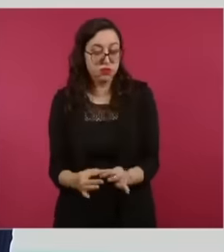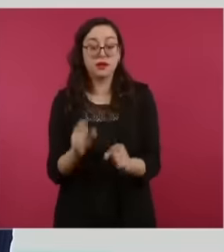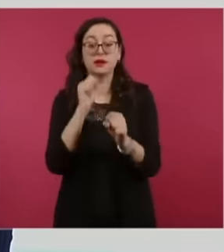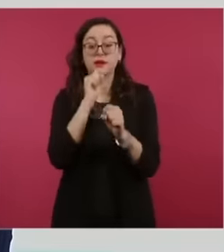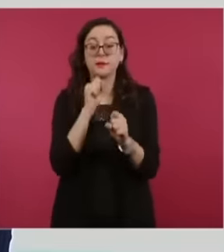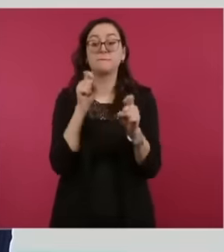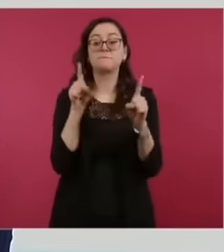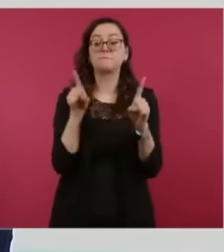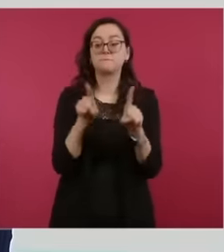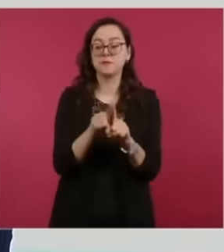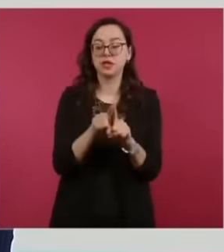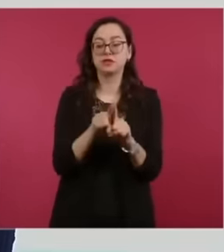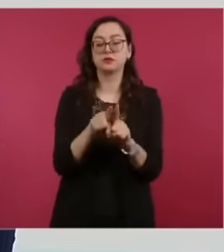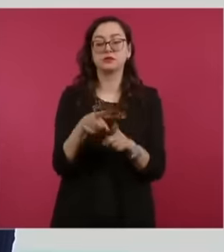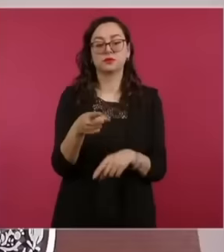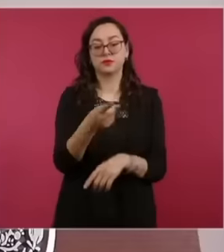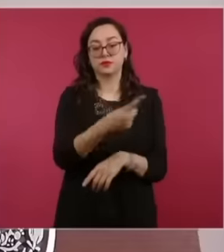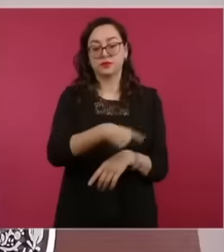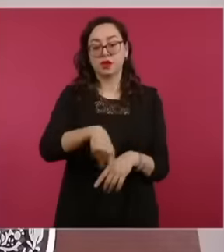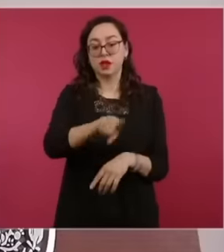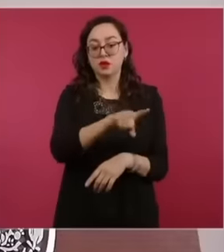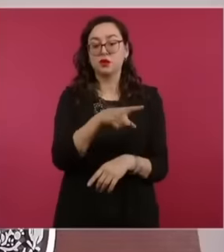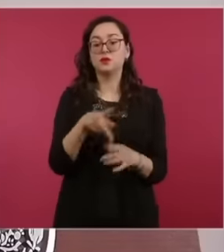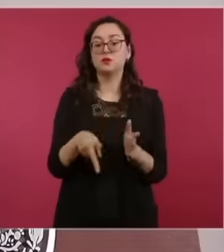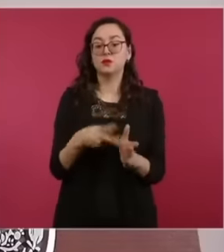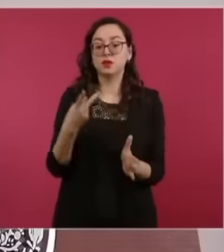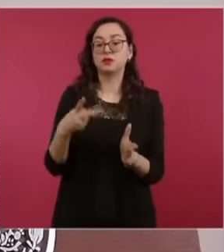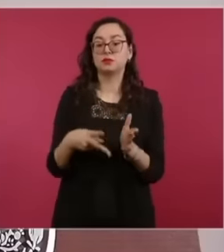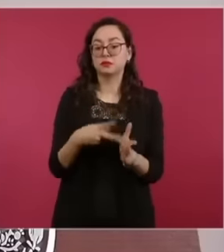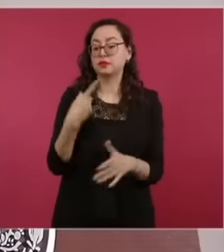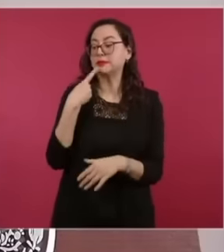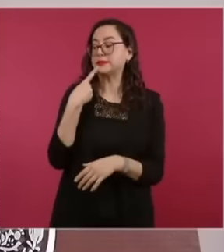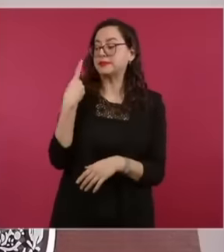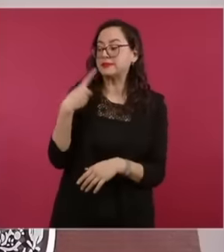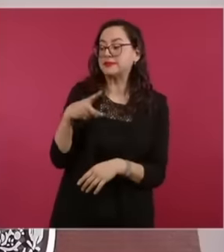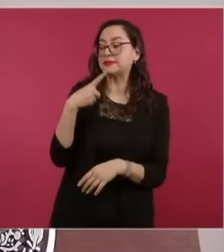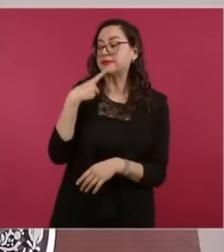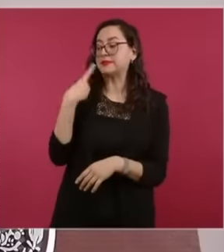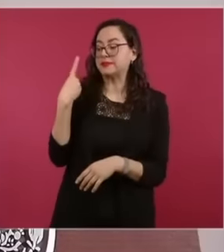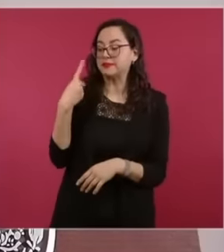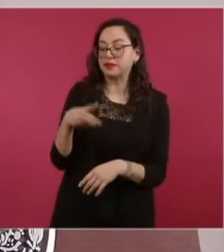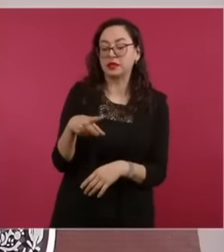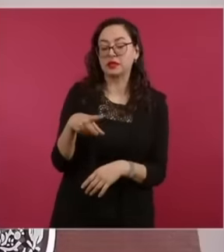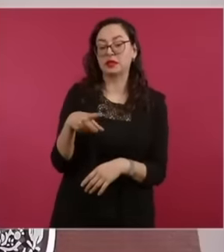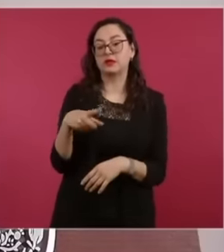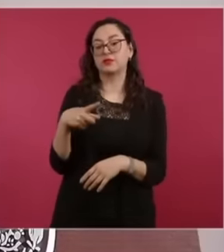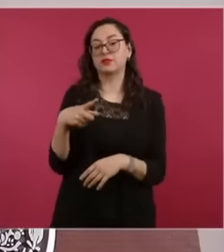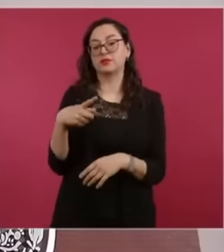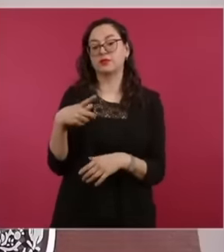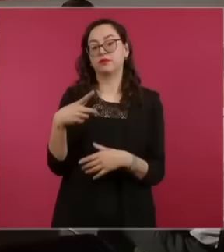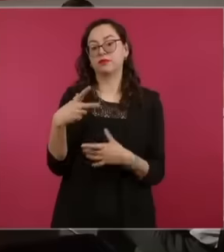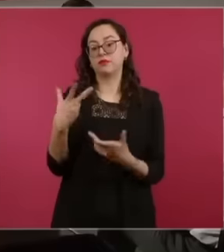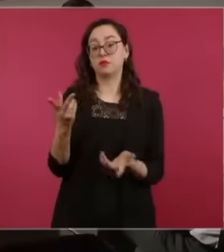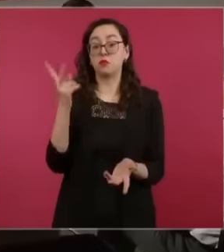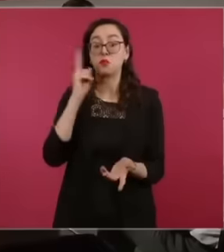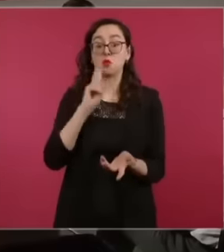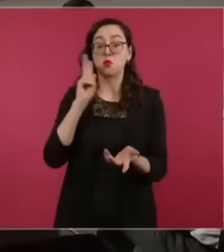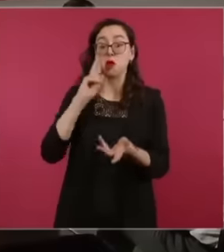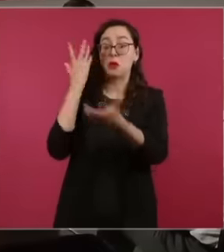that they promote, they file resources or means of proof that are in many cases unnecessary